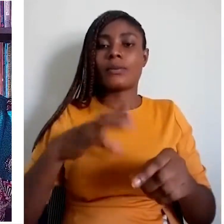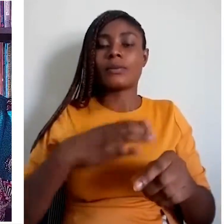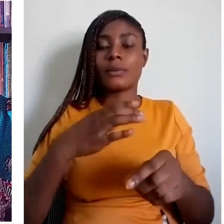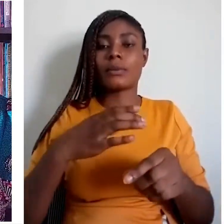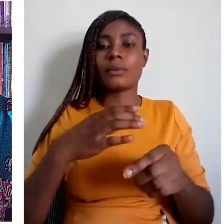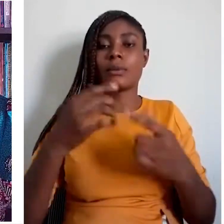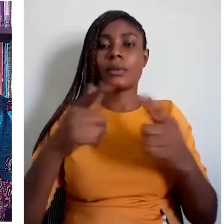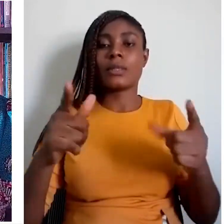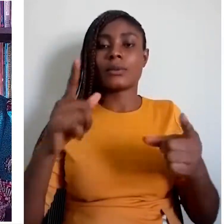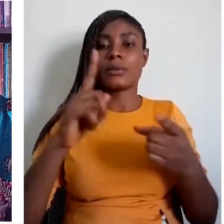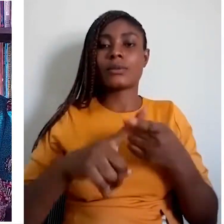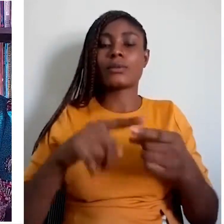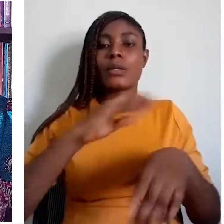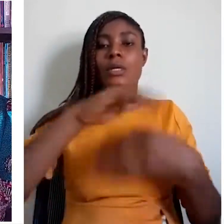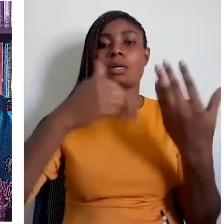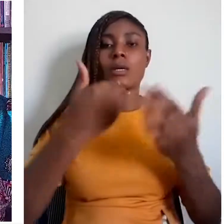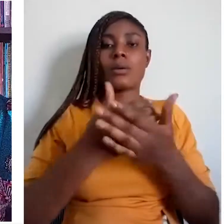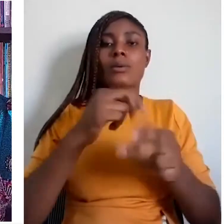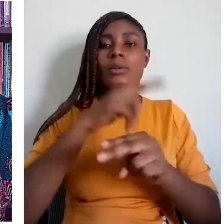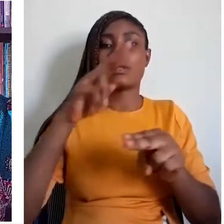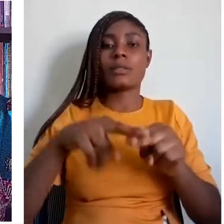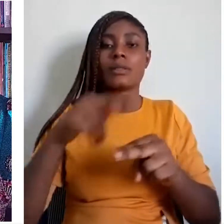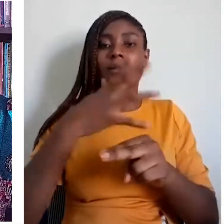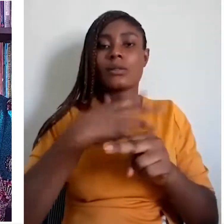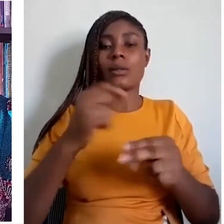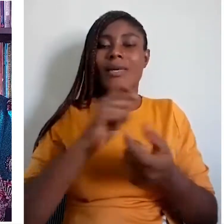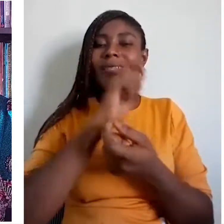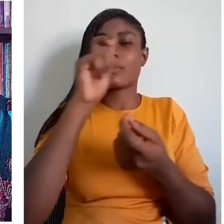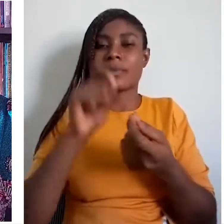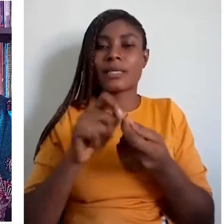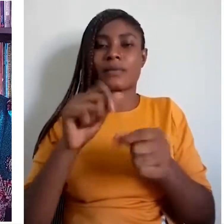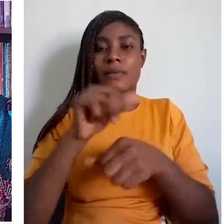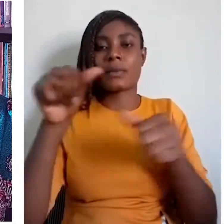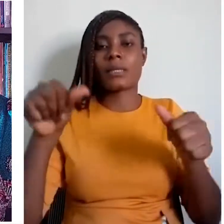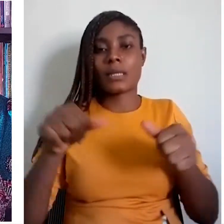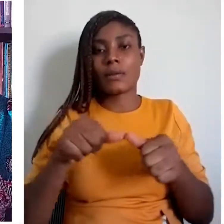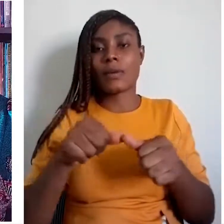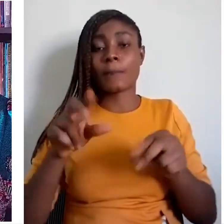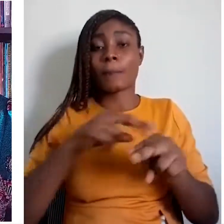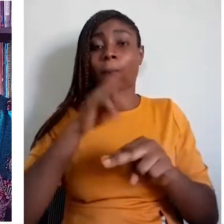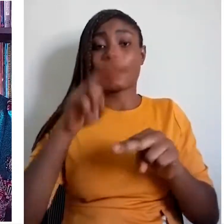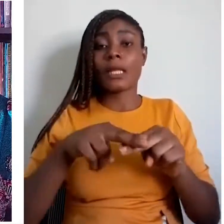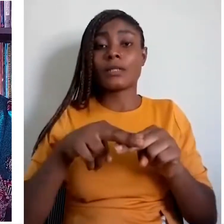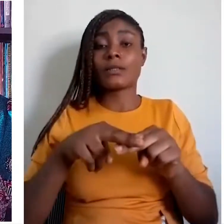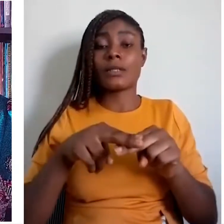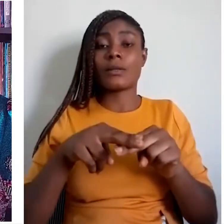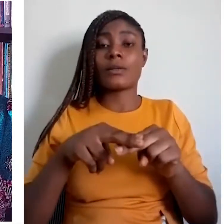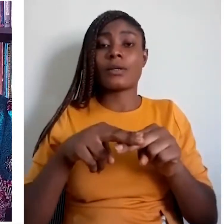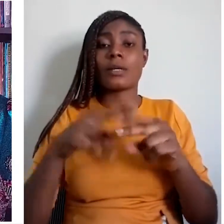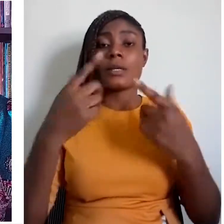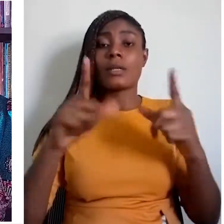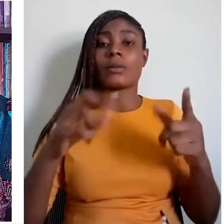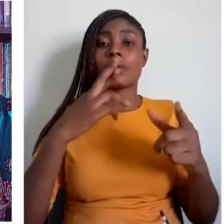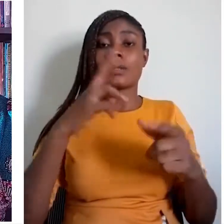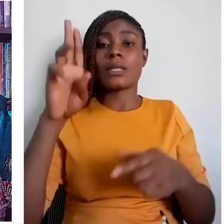area. National languages are languages used within a nation.